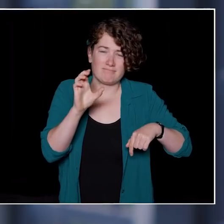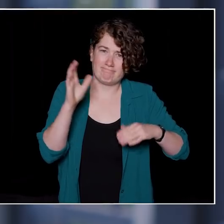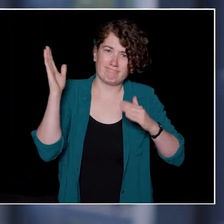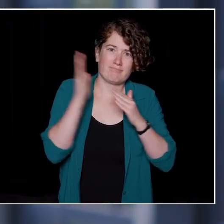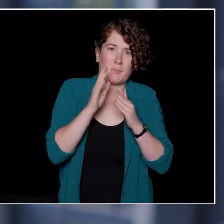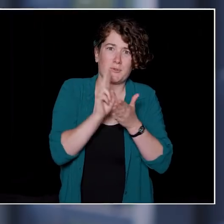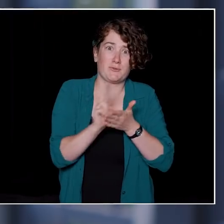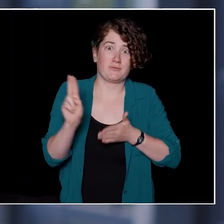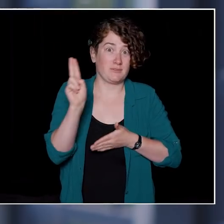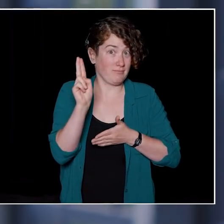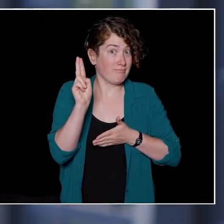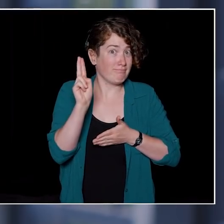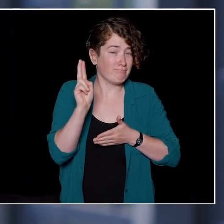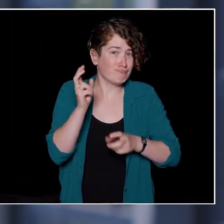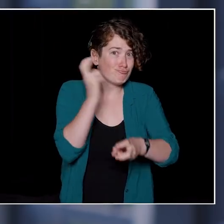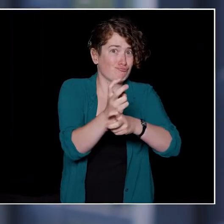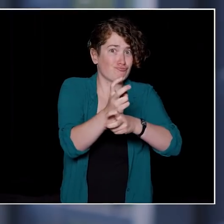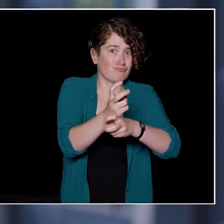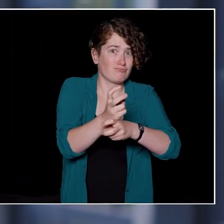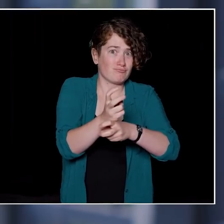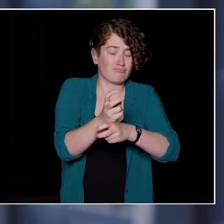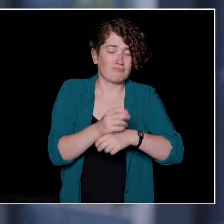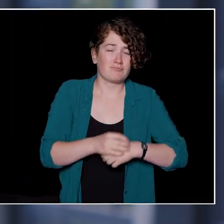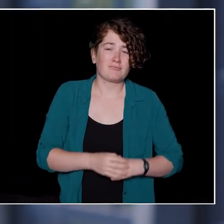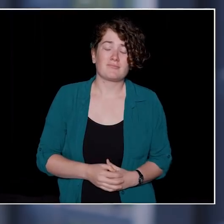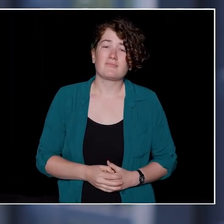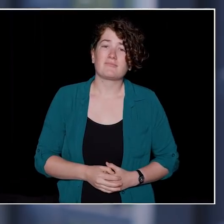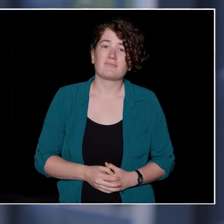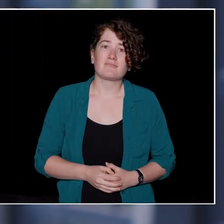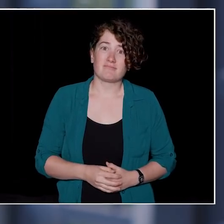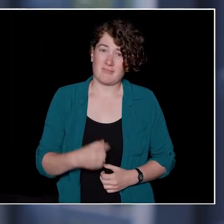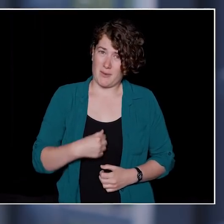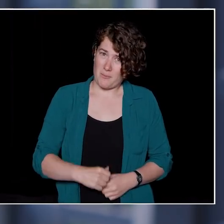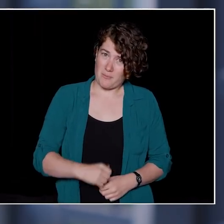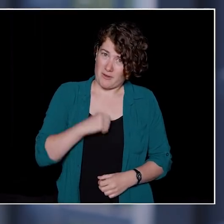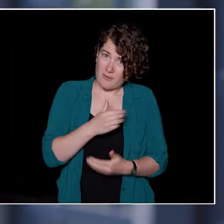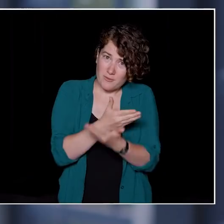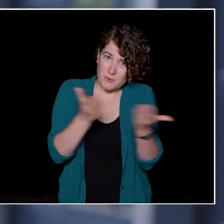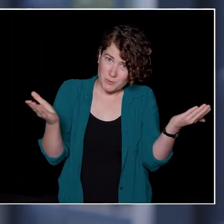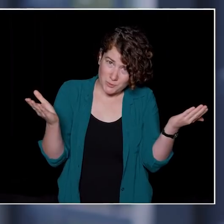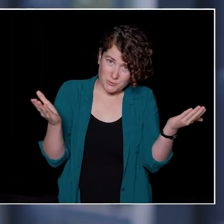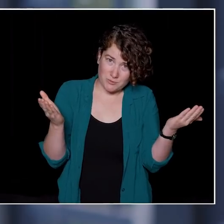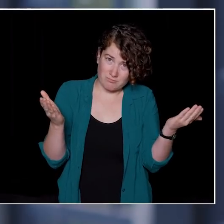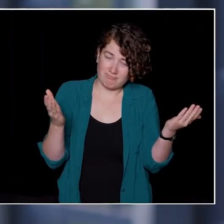that's no small feat. And as I said, I'm proud of you for doing so.